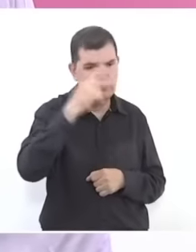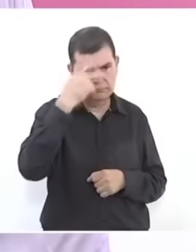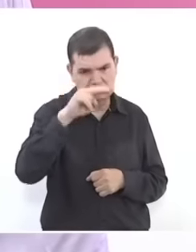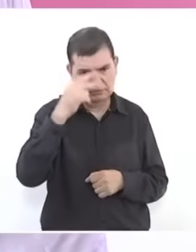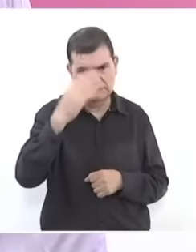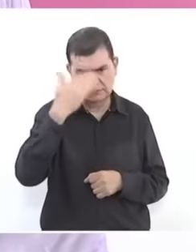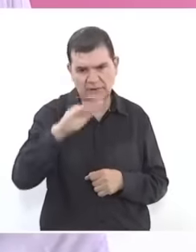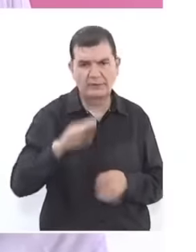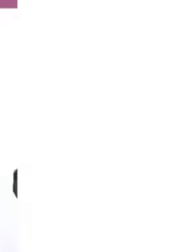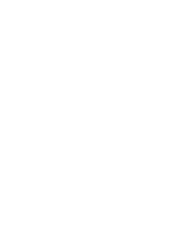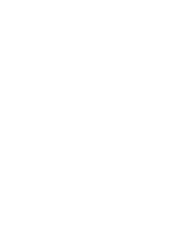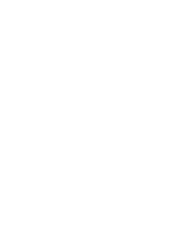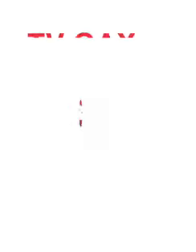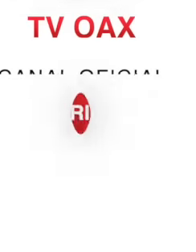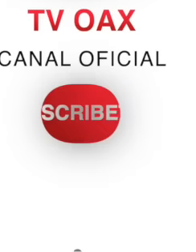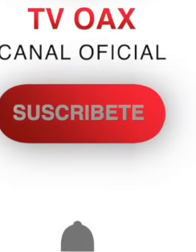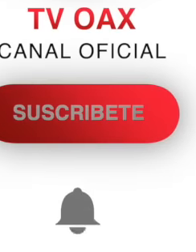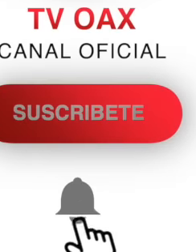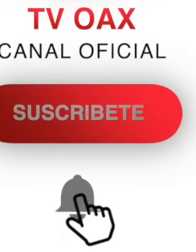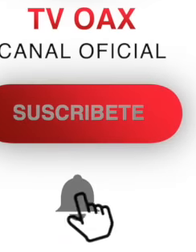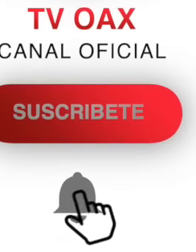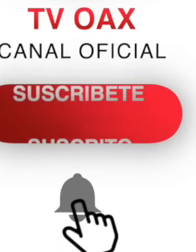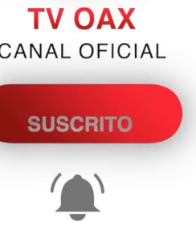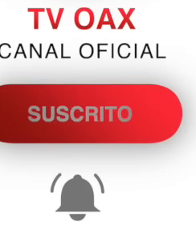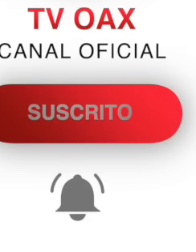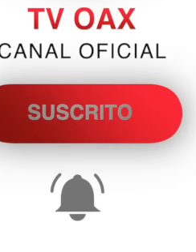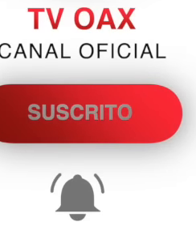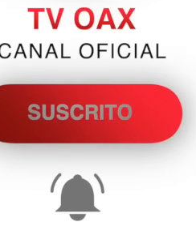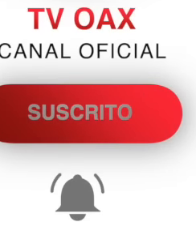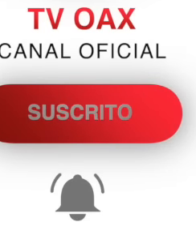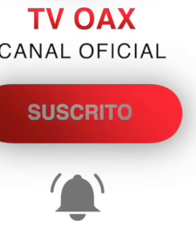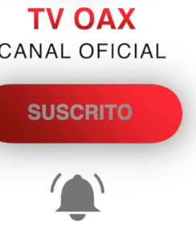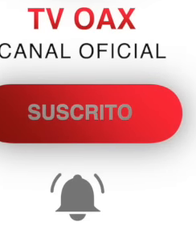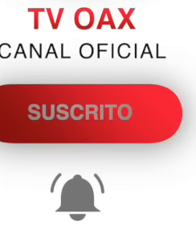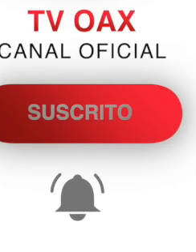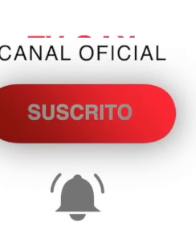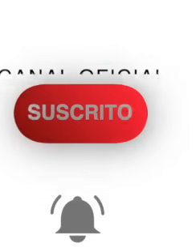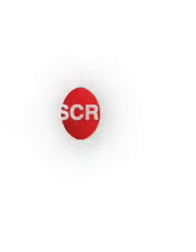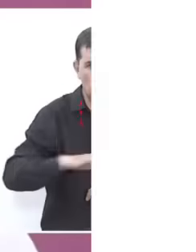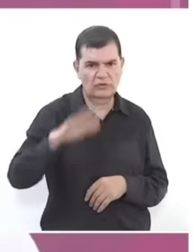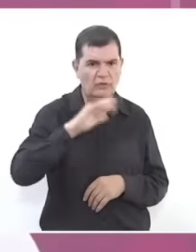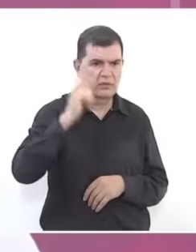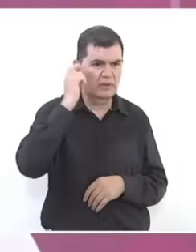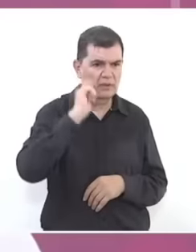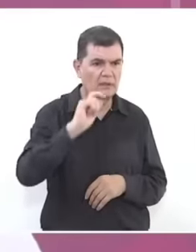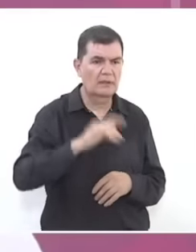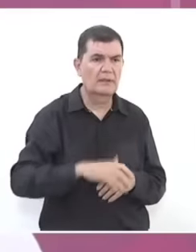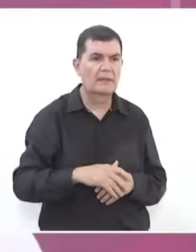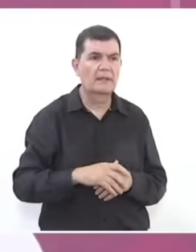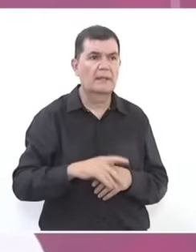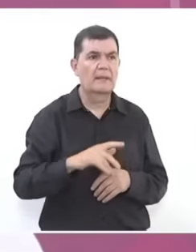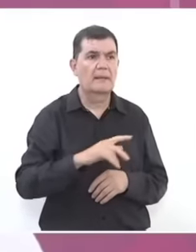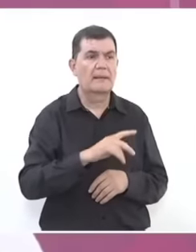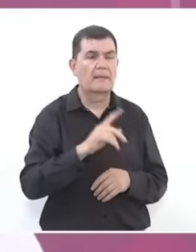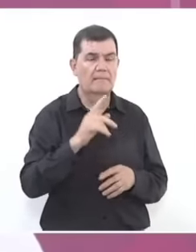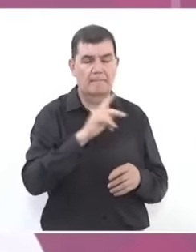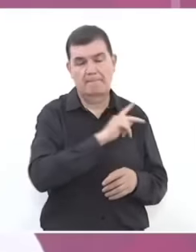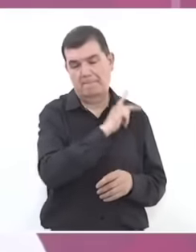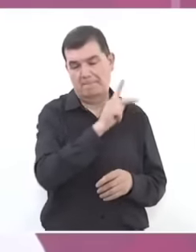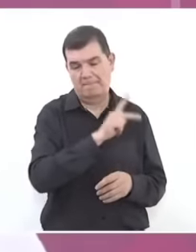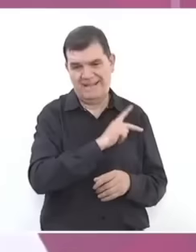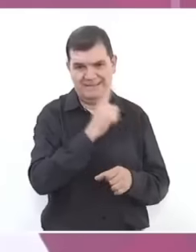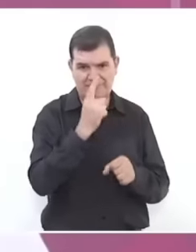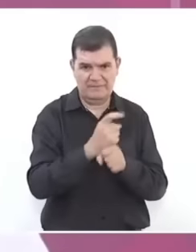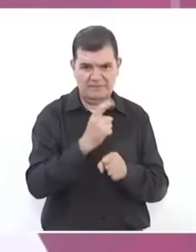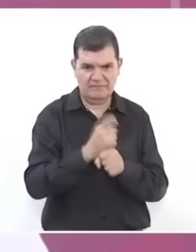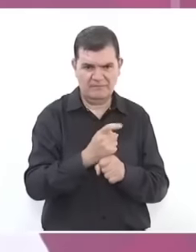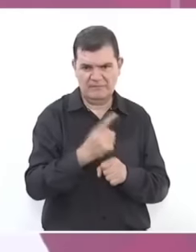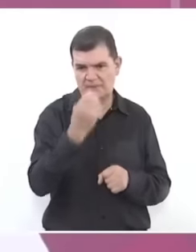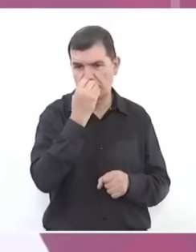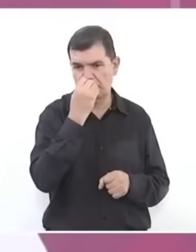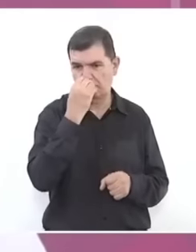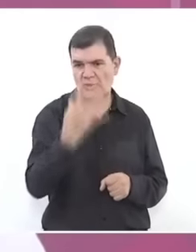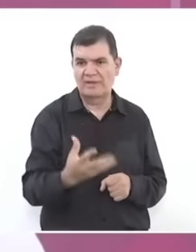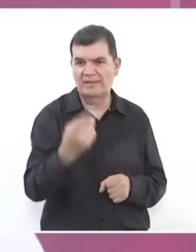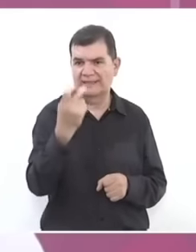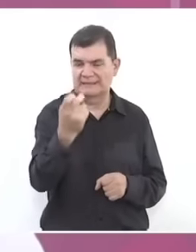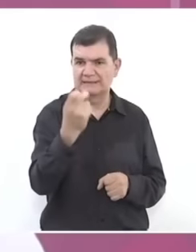Mexicans, well known in Guerrero. The phrase of the country comes first is beautiful Because it is